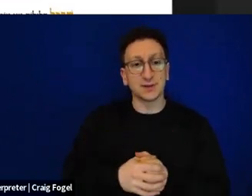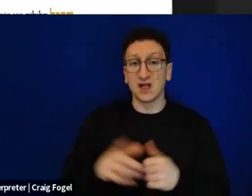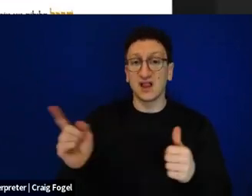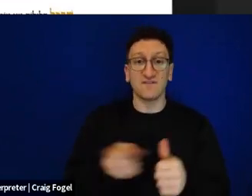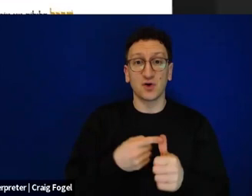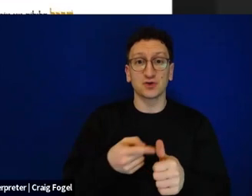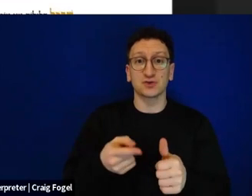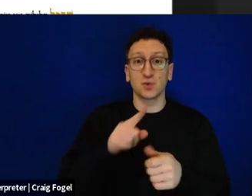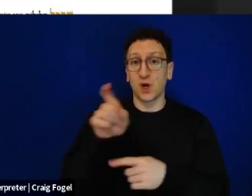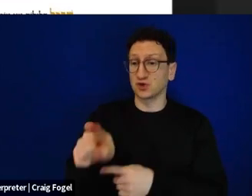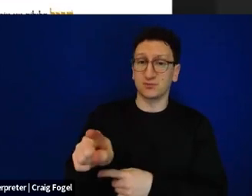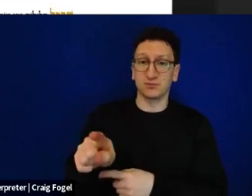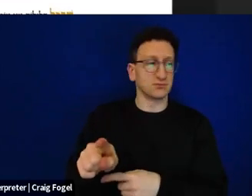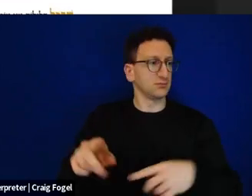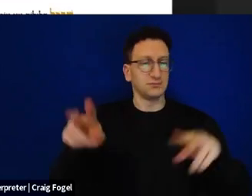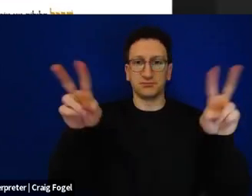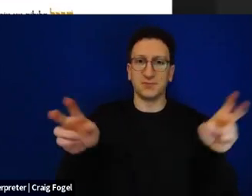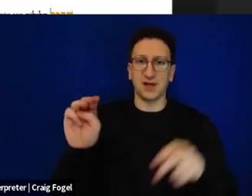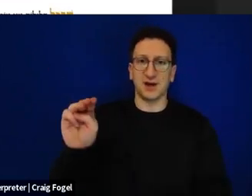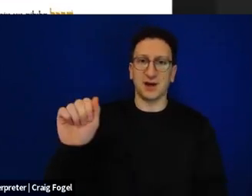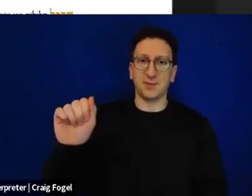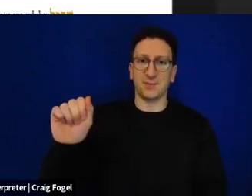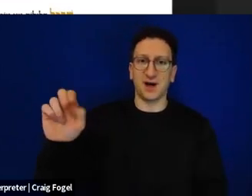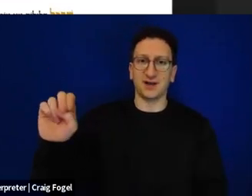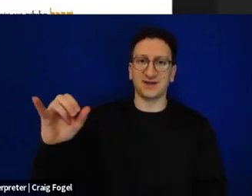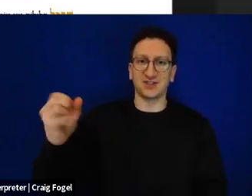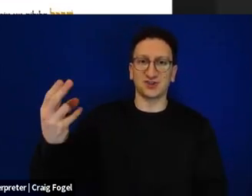How is this night different from all other nights? And take a moment to ask around the table.